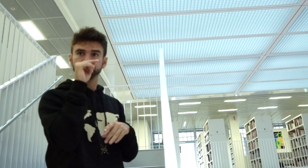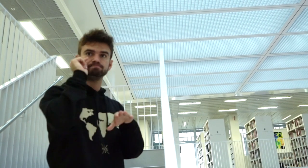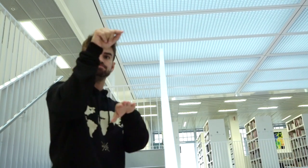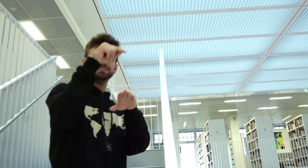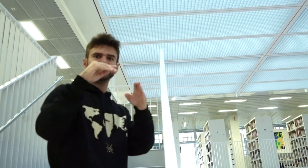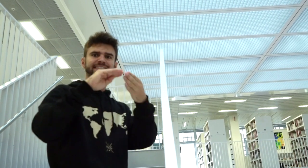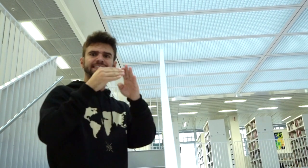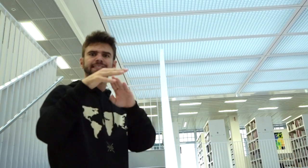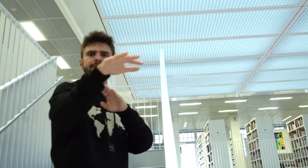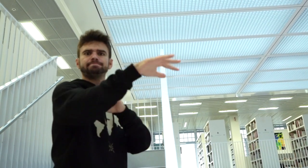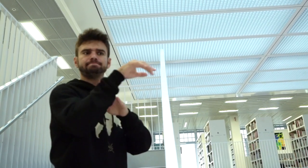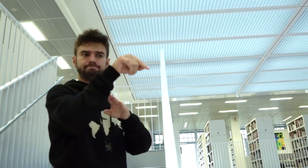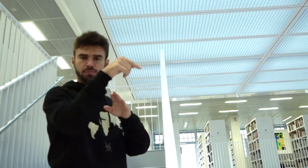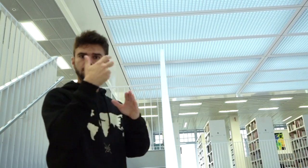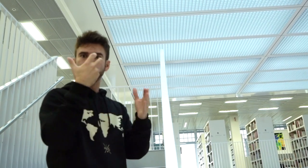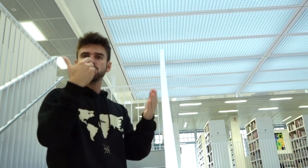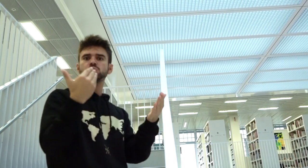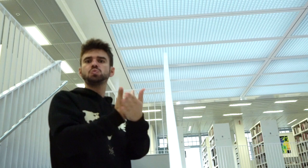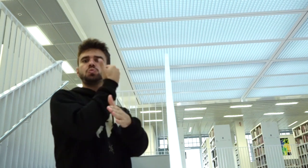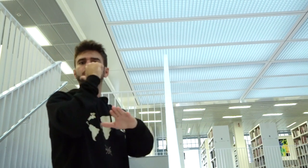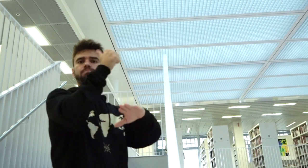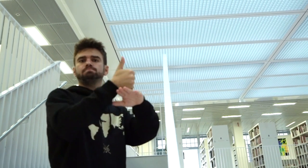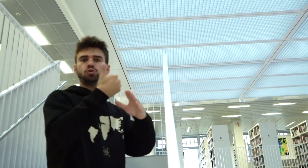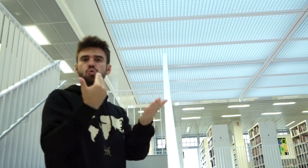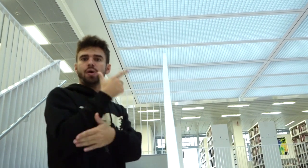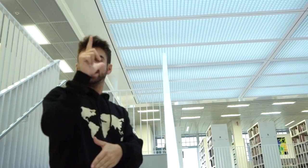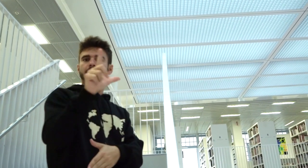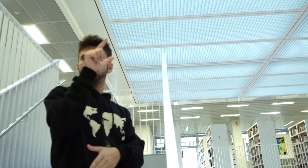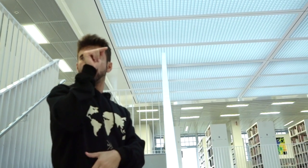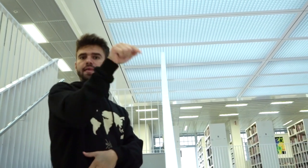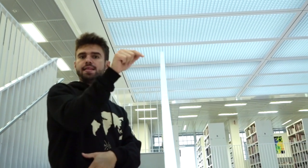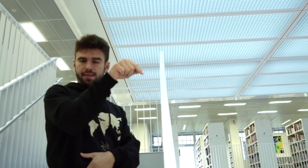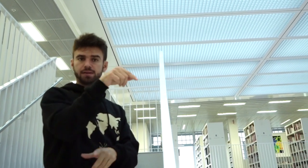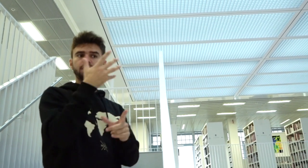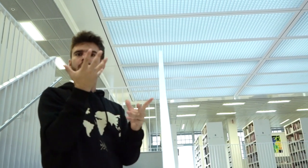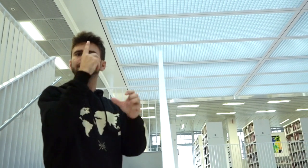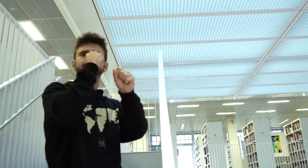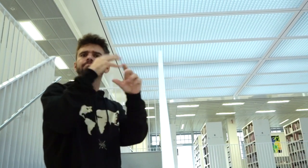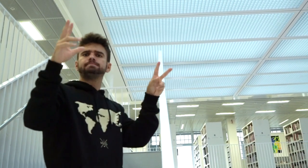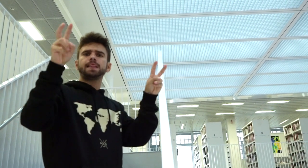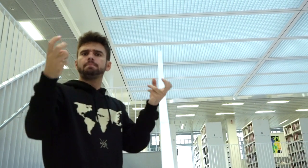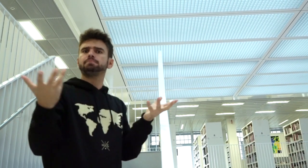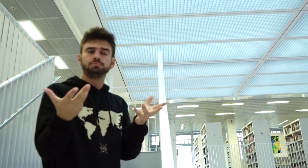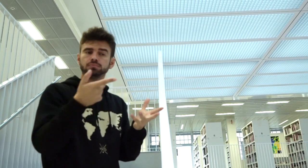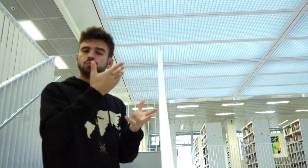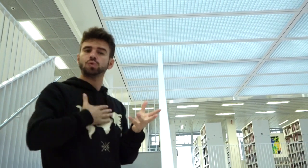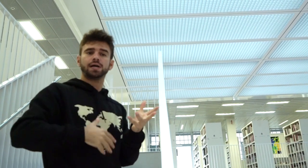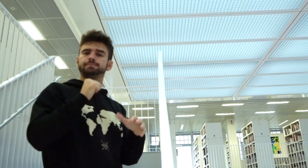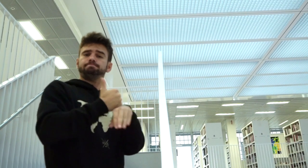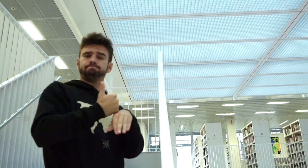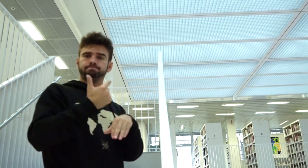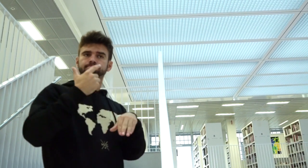They all agreed that they want to open a new library. What was the theme they wanted to focus on?